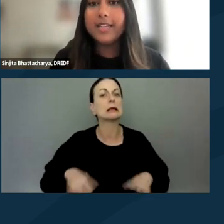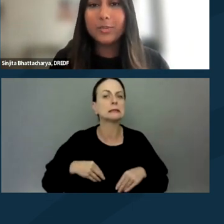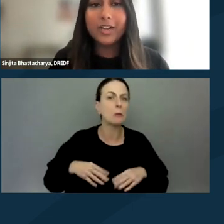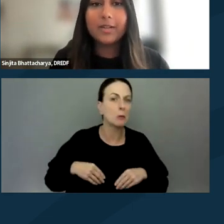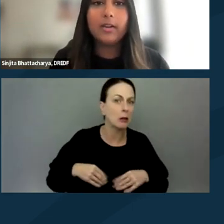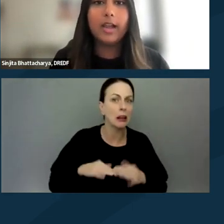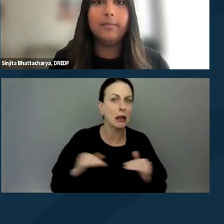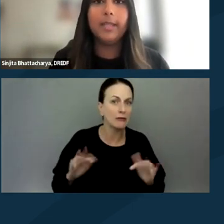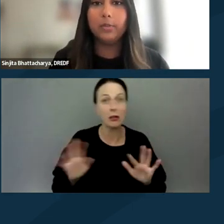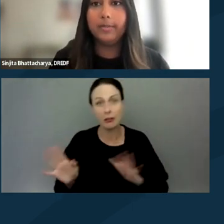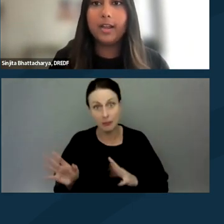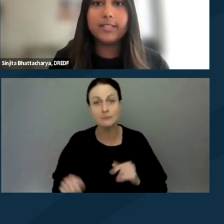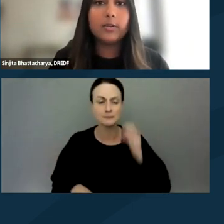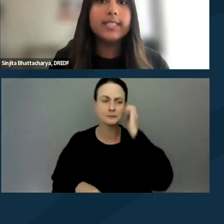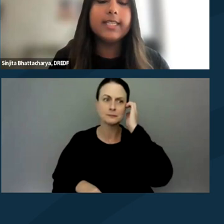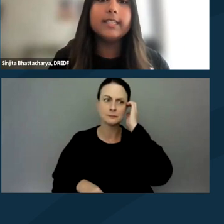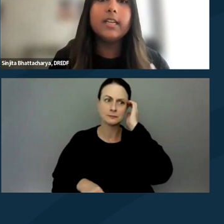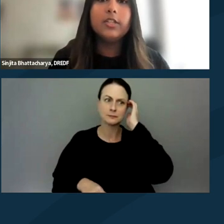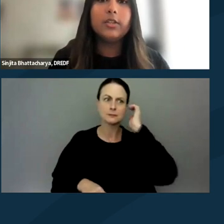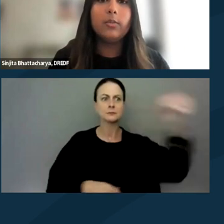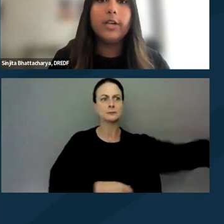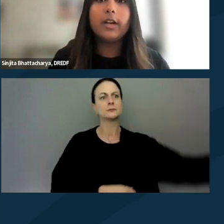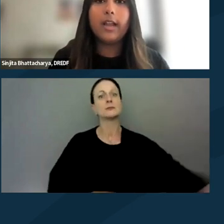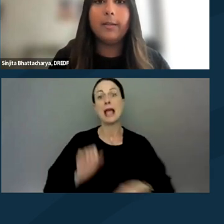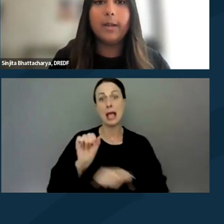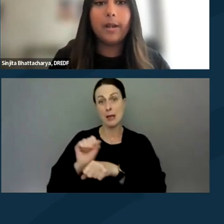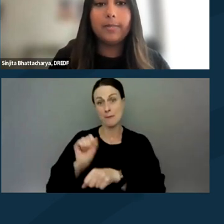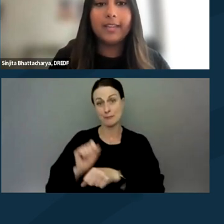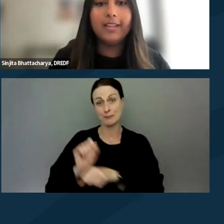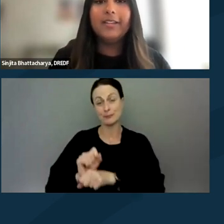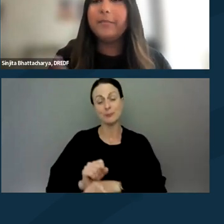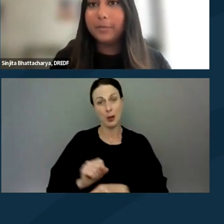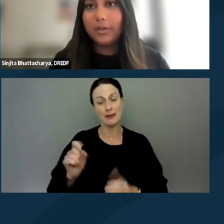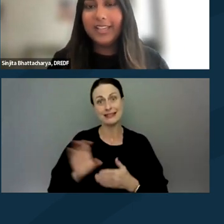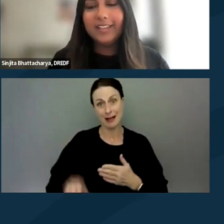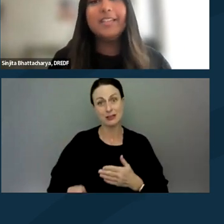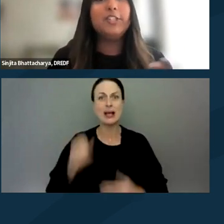Next, we'll talk about employment consequences. So when you're a public employee,